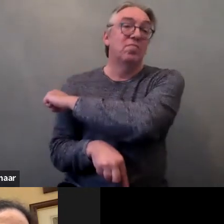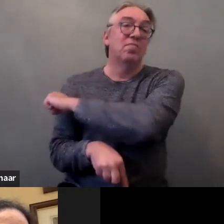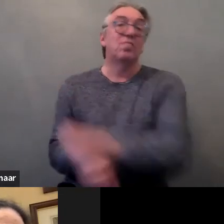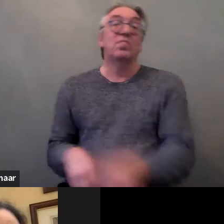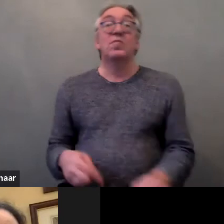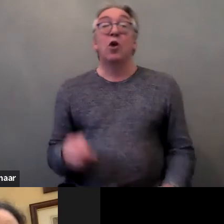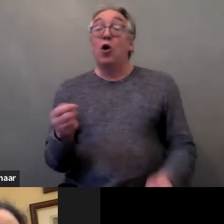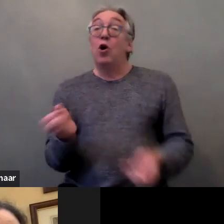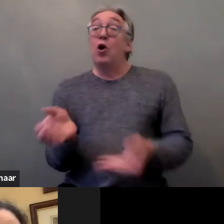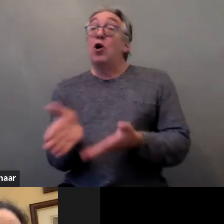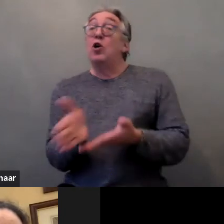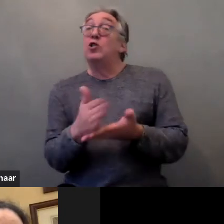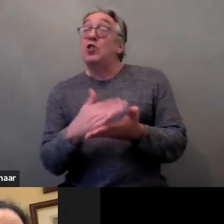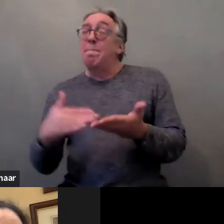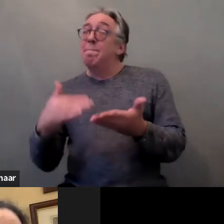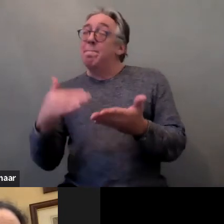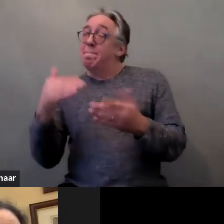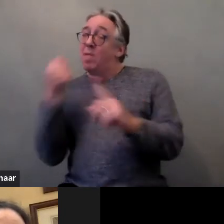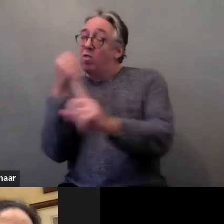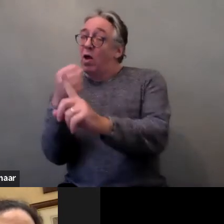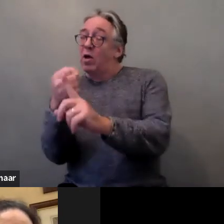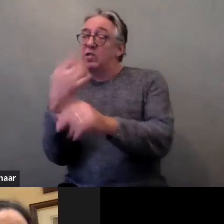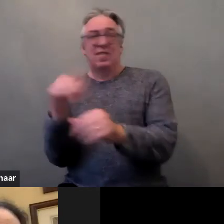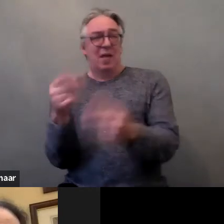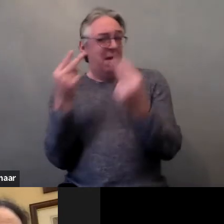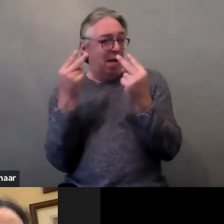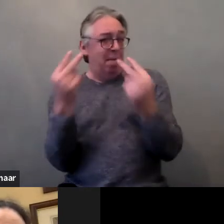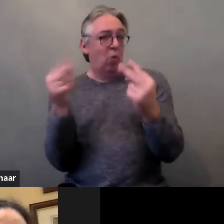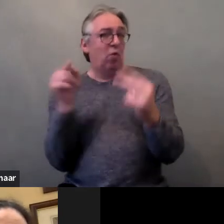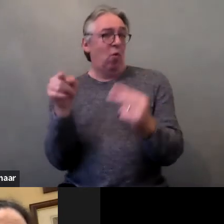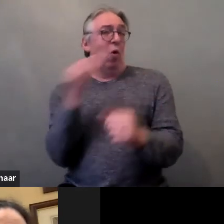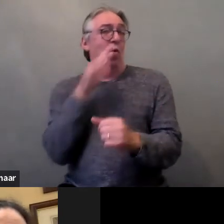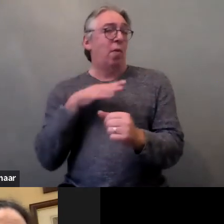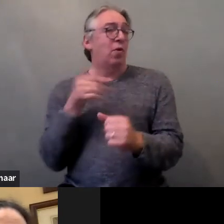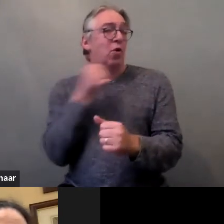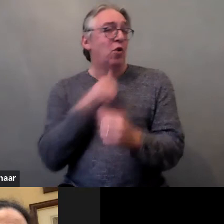that are specifically important to women with disabilities are